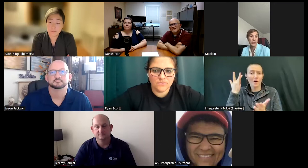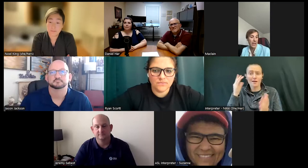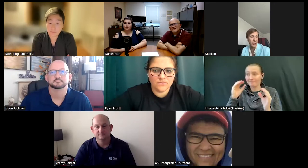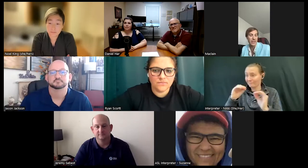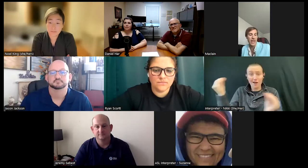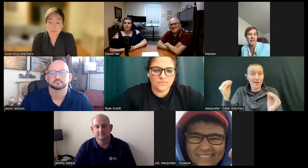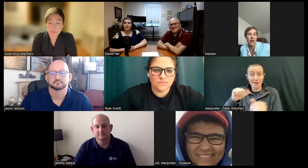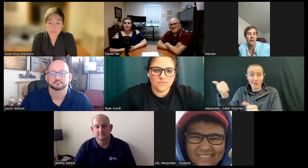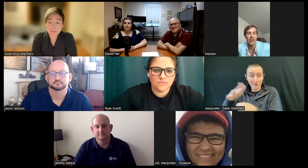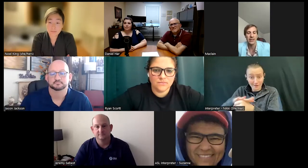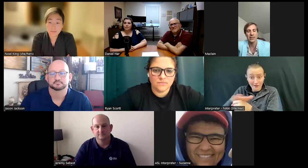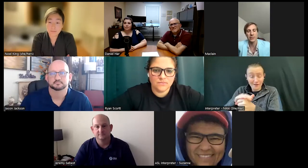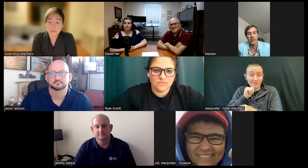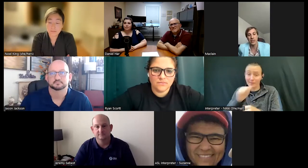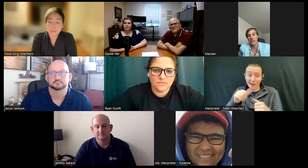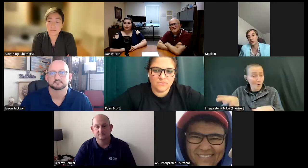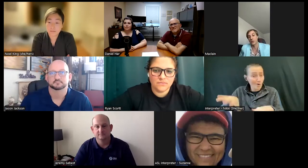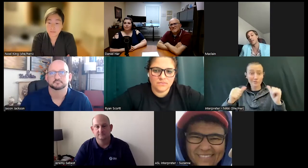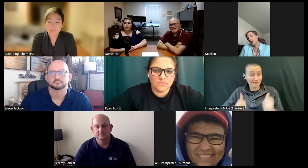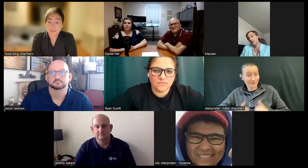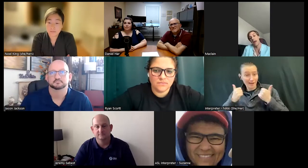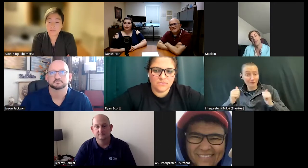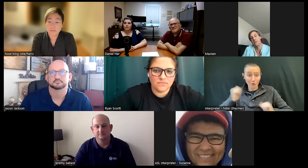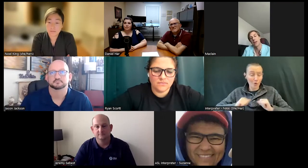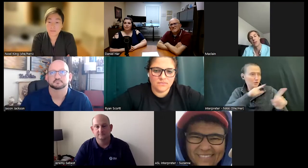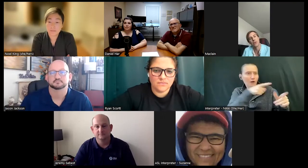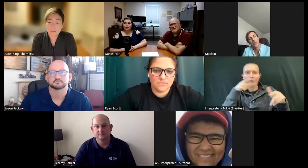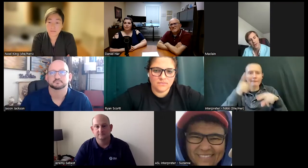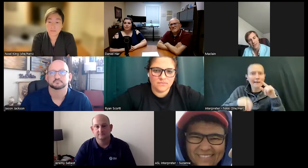so they couldn't test out accessibility and so then I asked if I can learn all